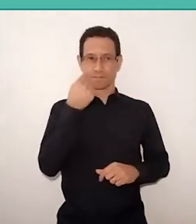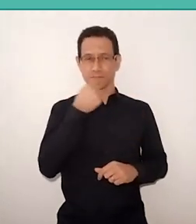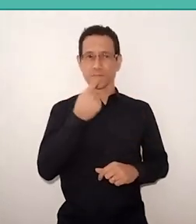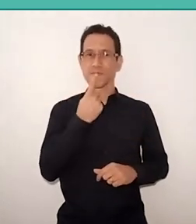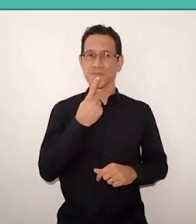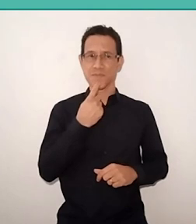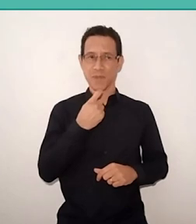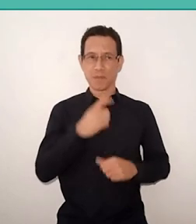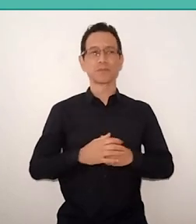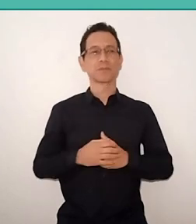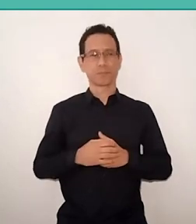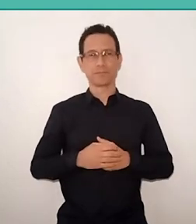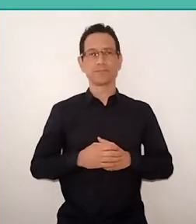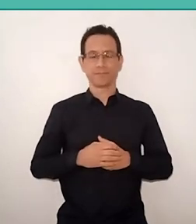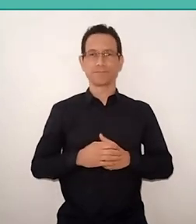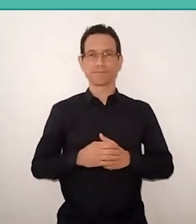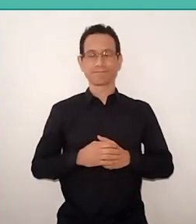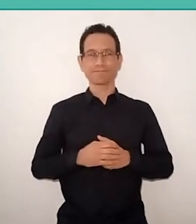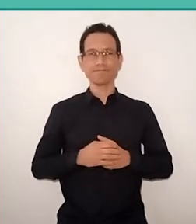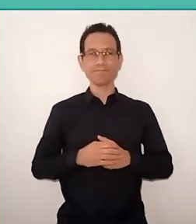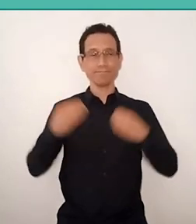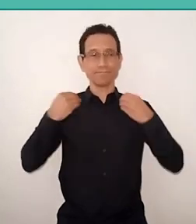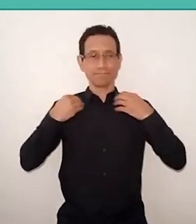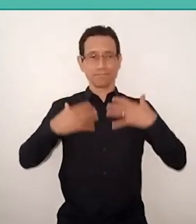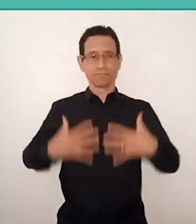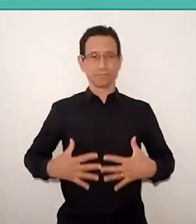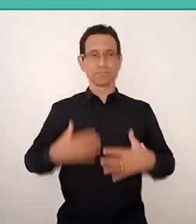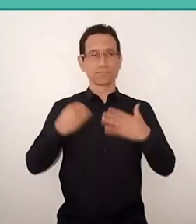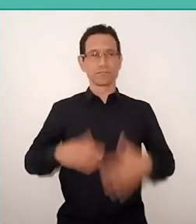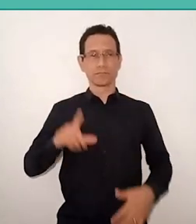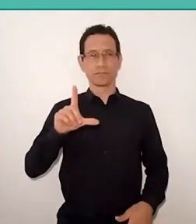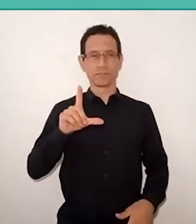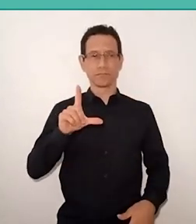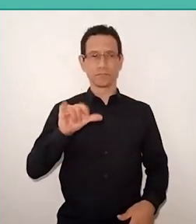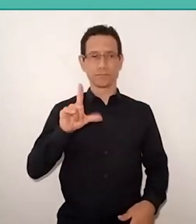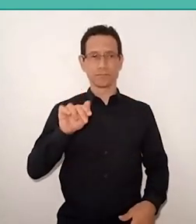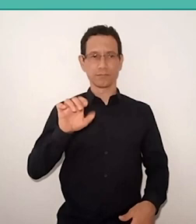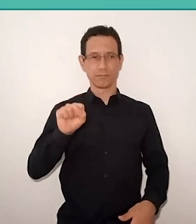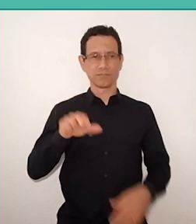wearing a lilac shirt and with a red necklace.